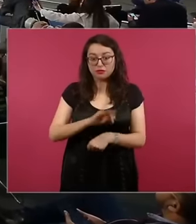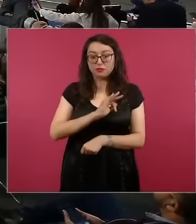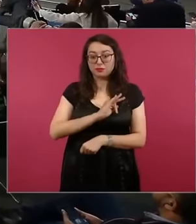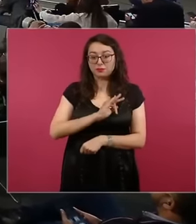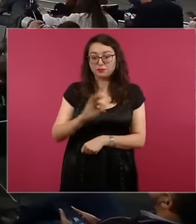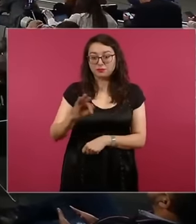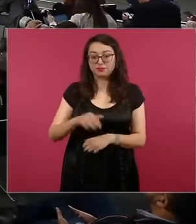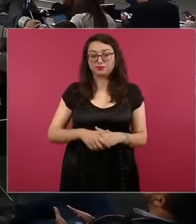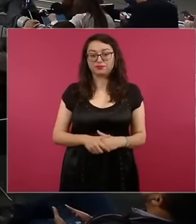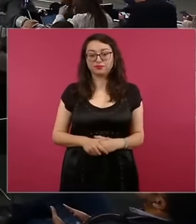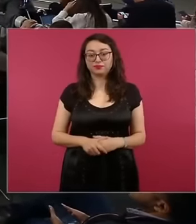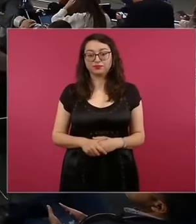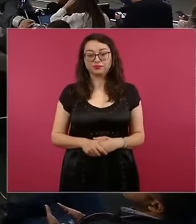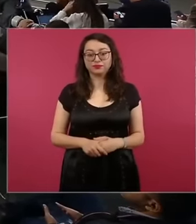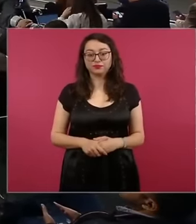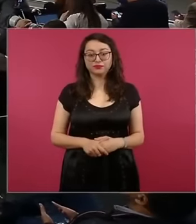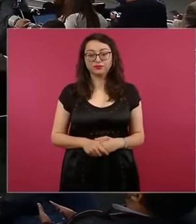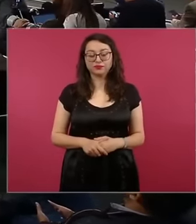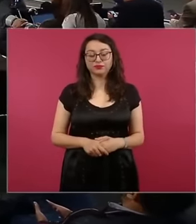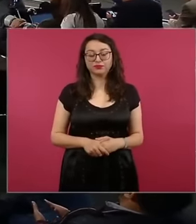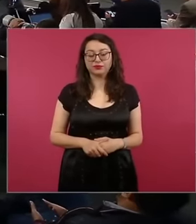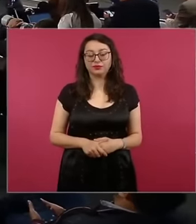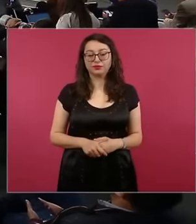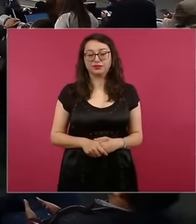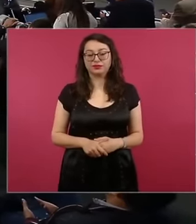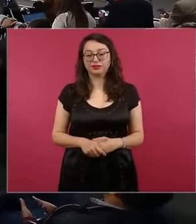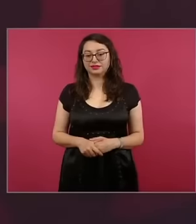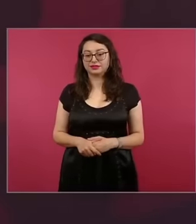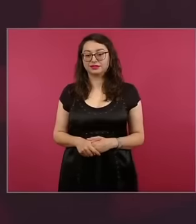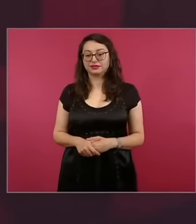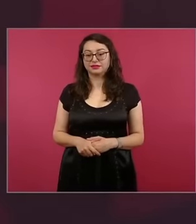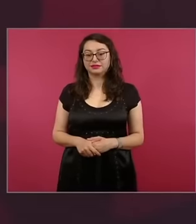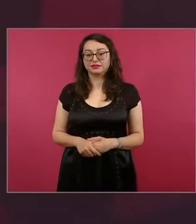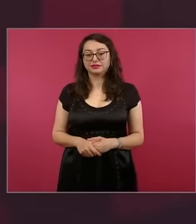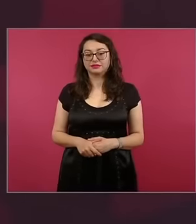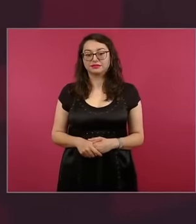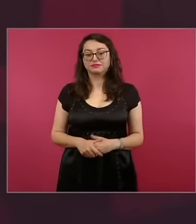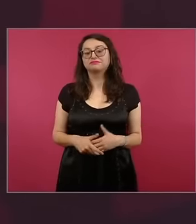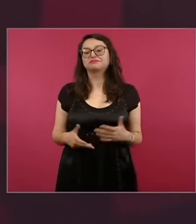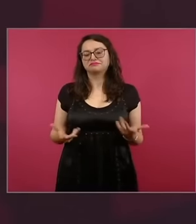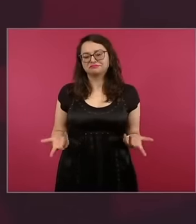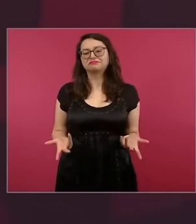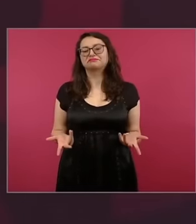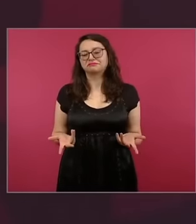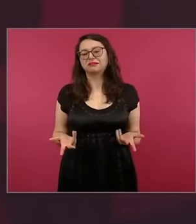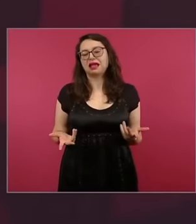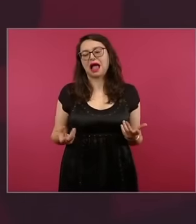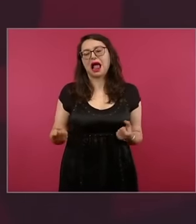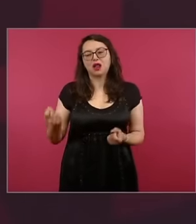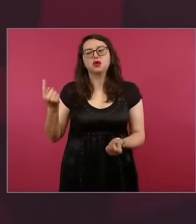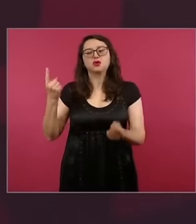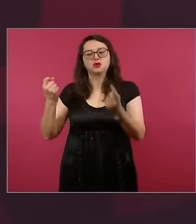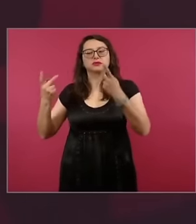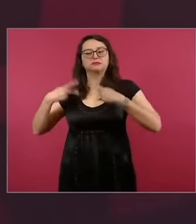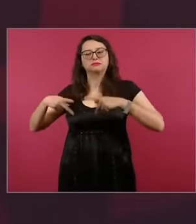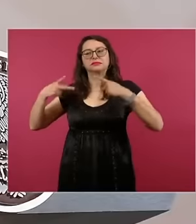the affectation, eh, that is, all these beliefs that eclipses can cause problems in